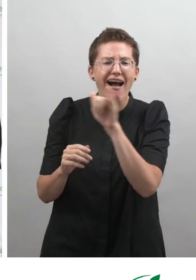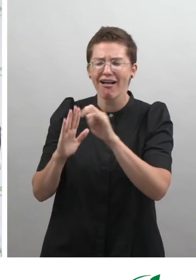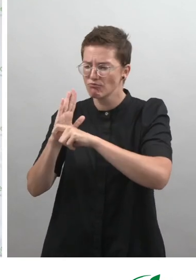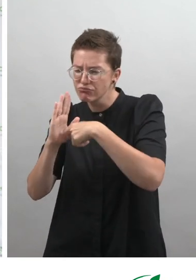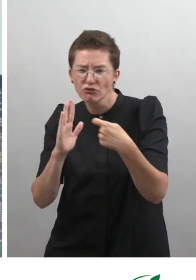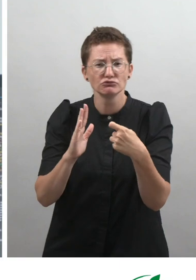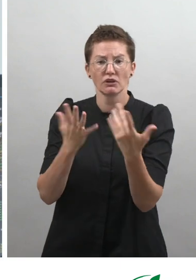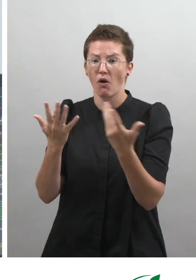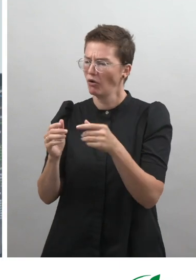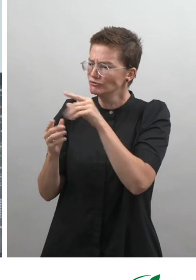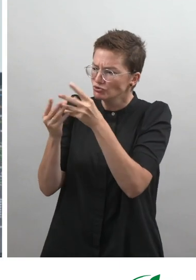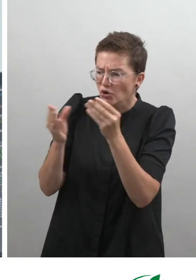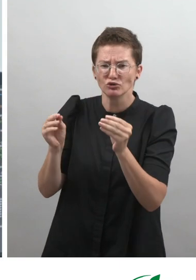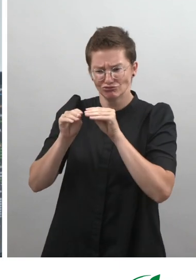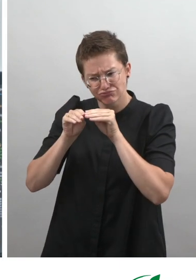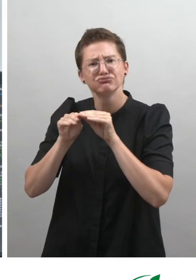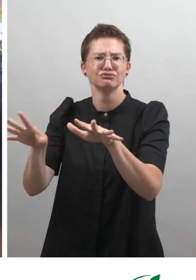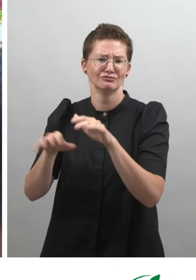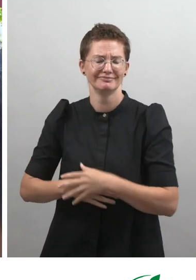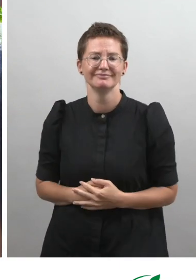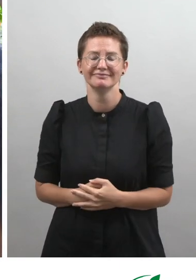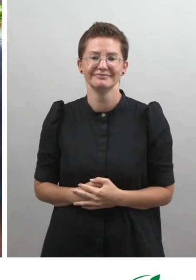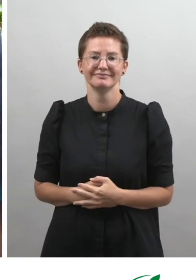on AI-based projects and on scaling solutions.